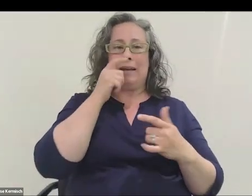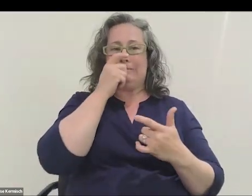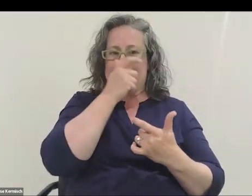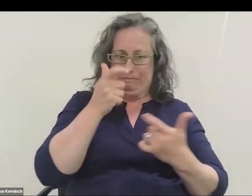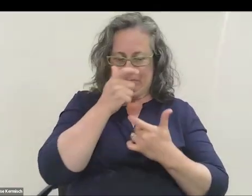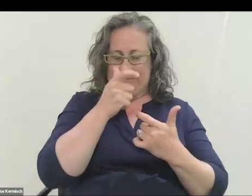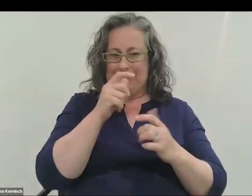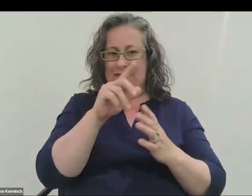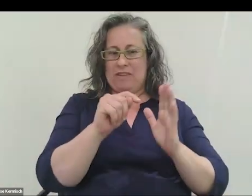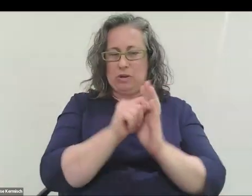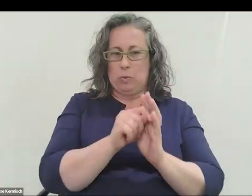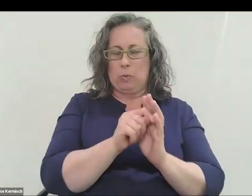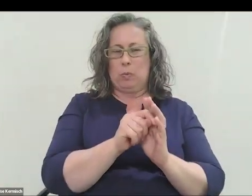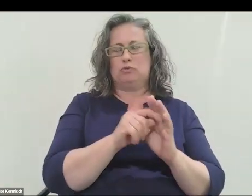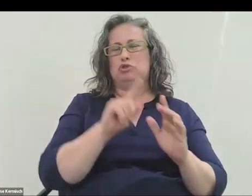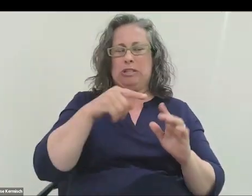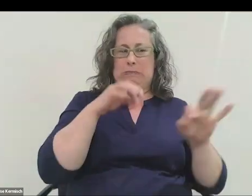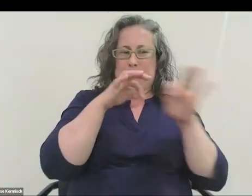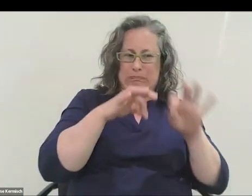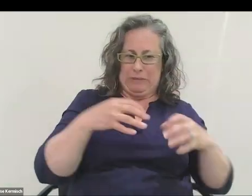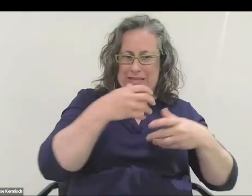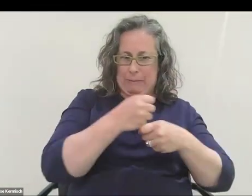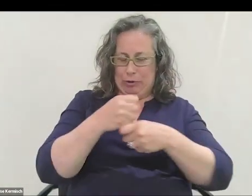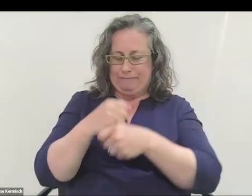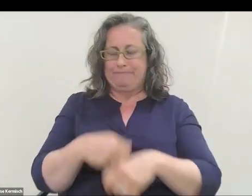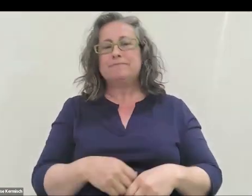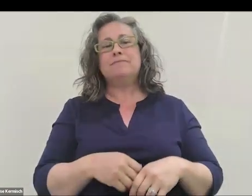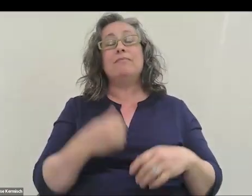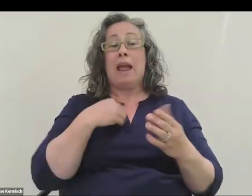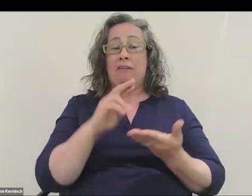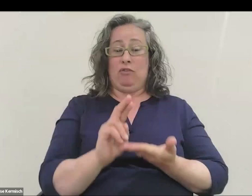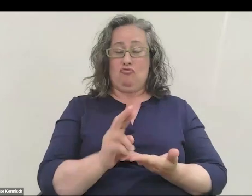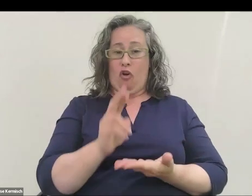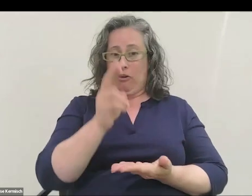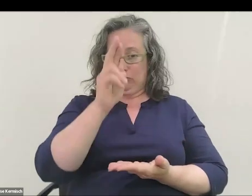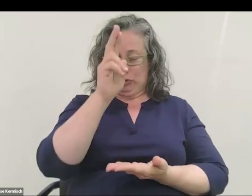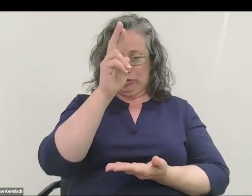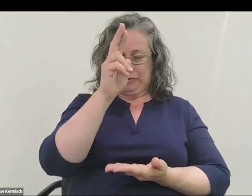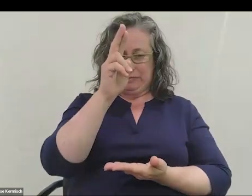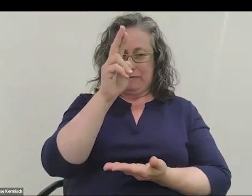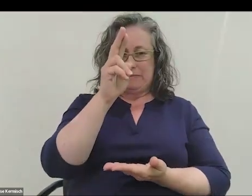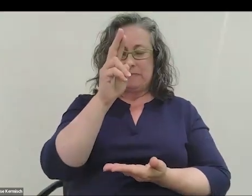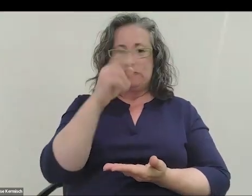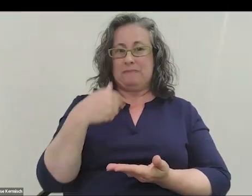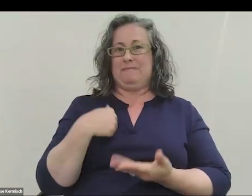I'll just run through the summary quickly. There's the launch of the rocket taking off, and I get very excited and I'm looking out